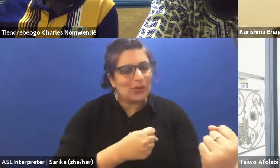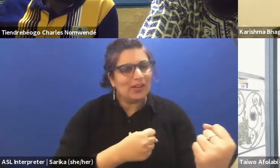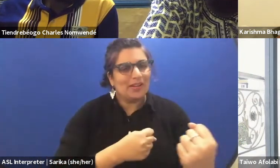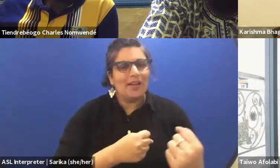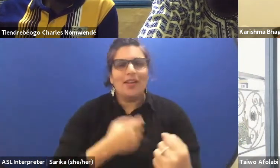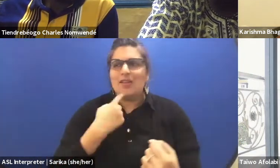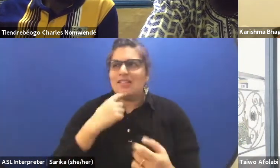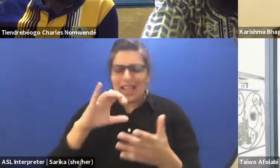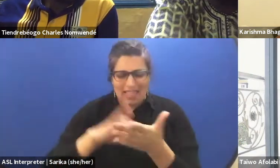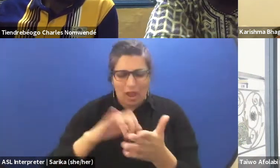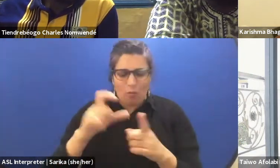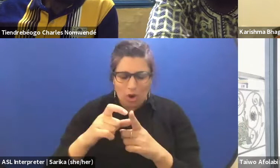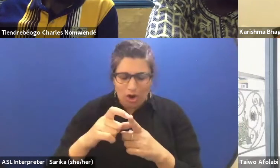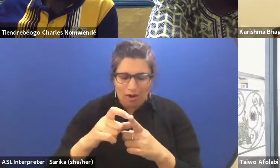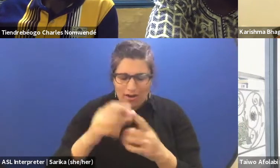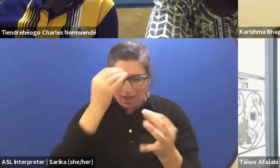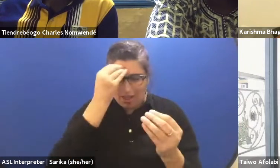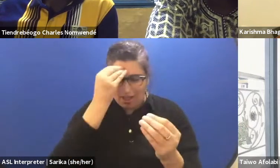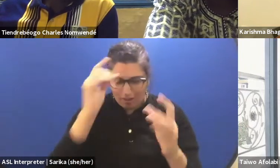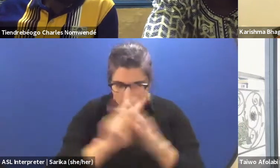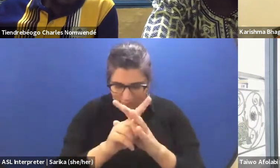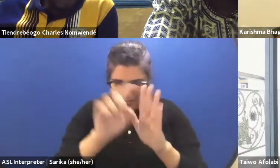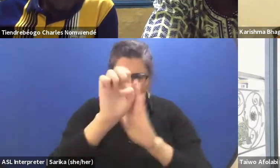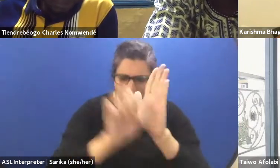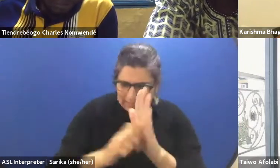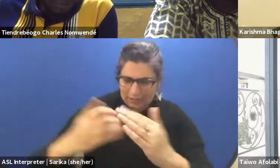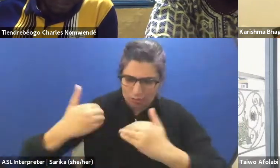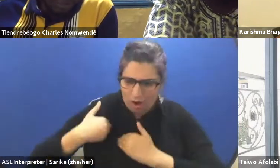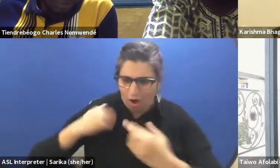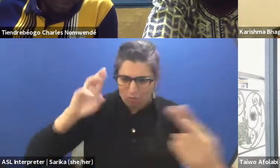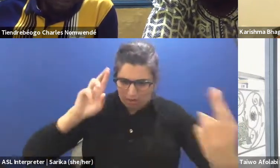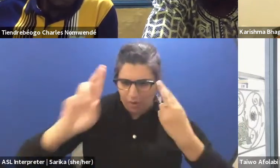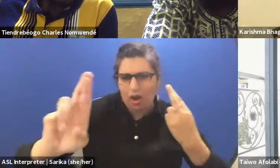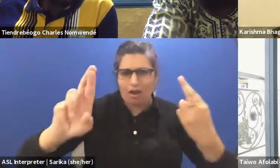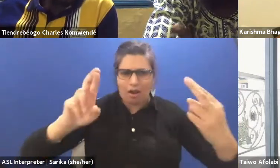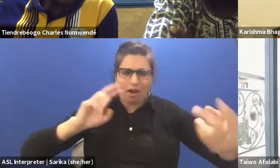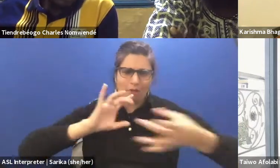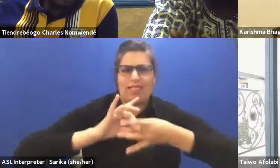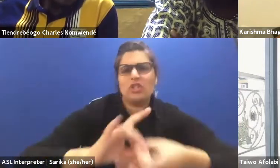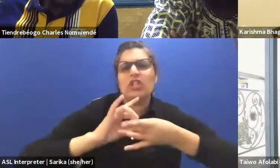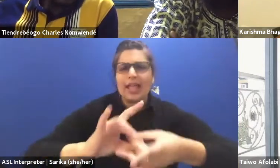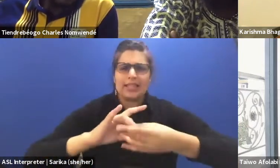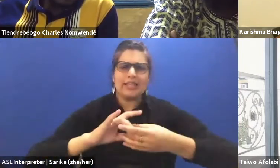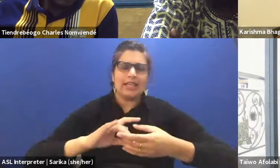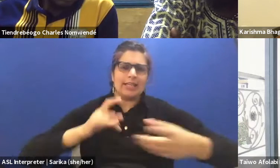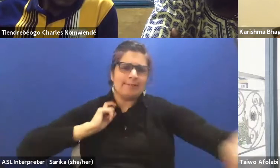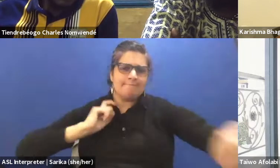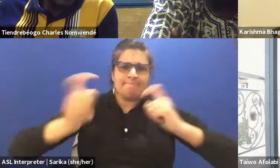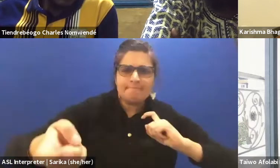I am thinking about responsibility. I'm thinking about thinking about reciprocity, relationality, all of those things that...